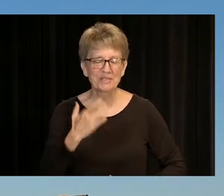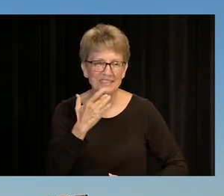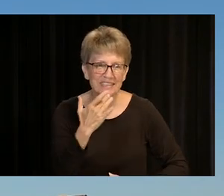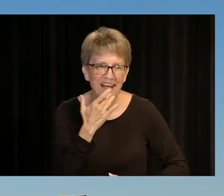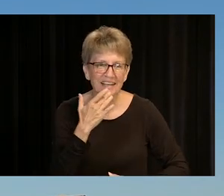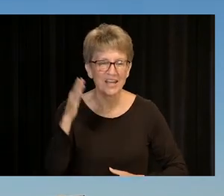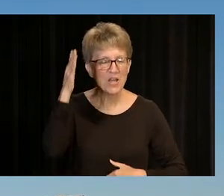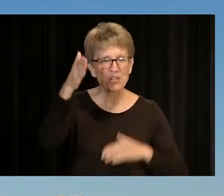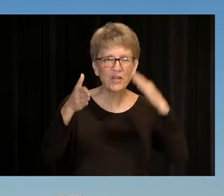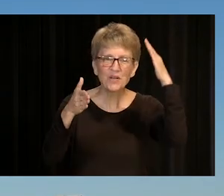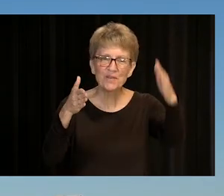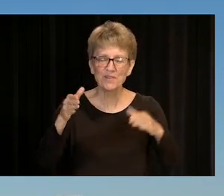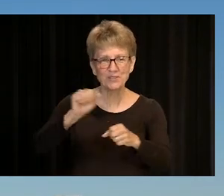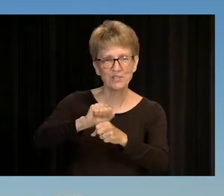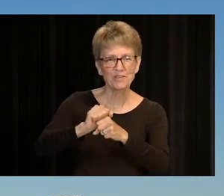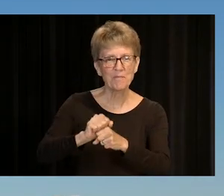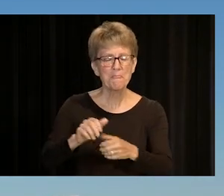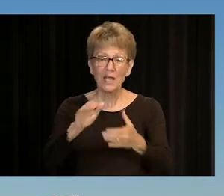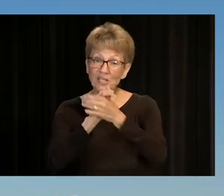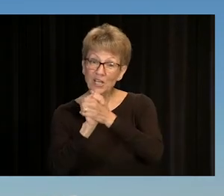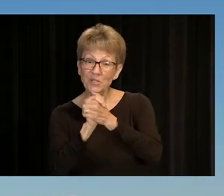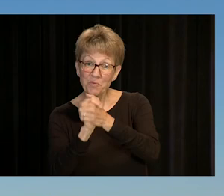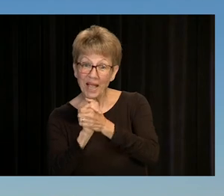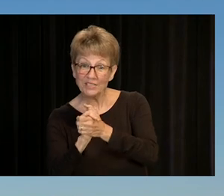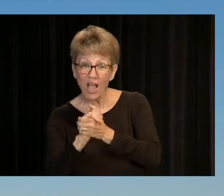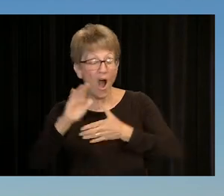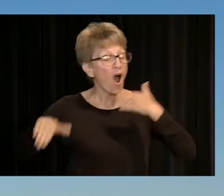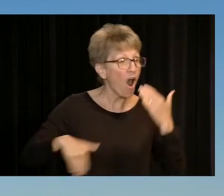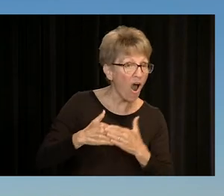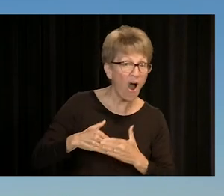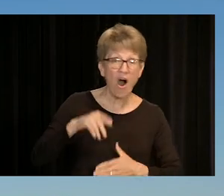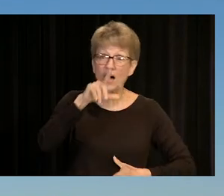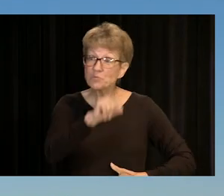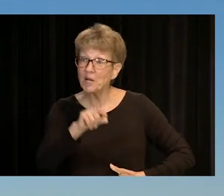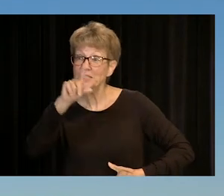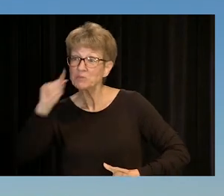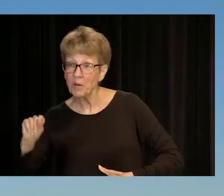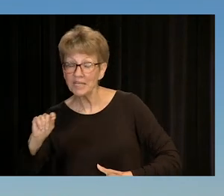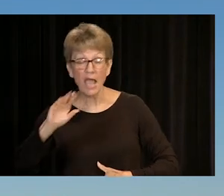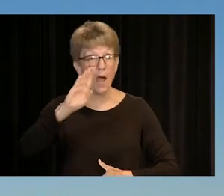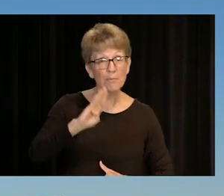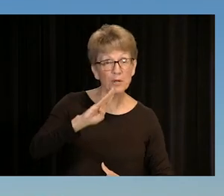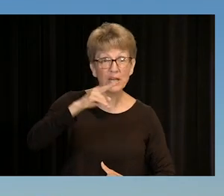CONGRATULATING ALL 2020 BROOKHAVEN COLLEGE GRADUATES.